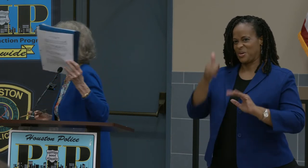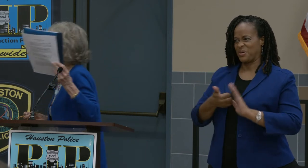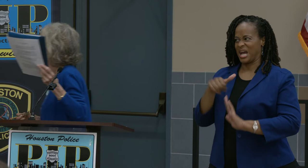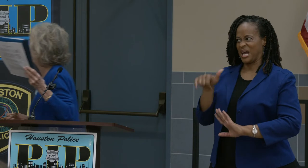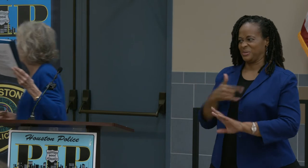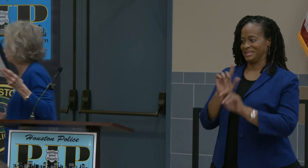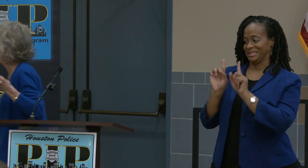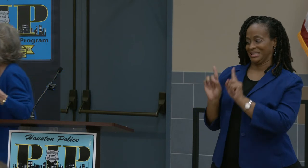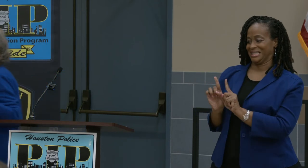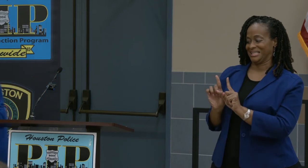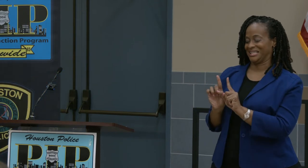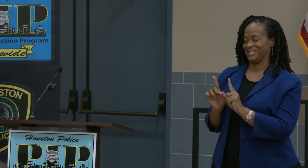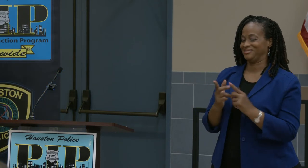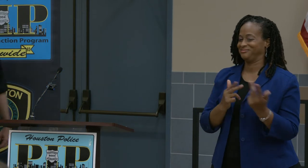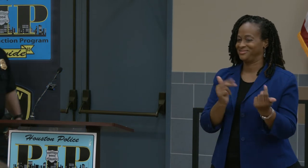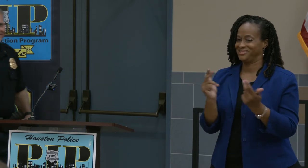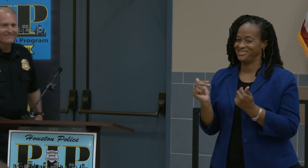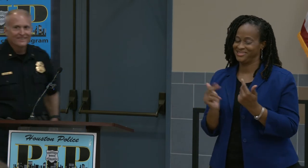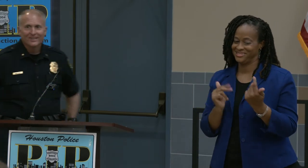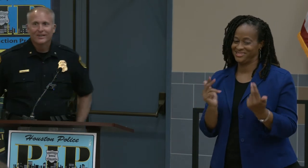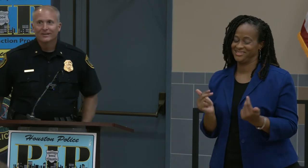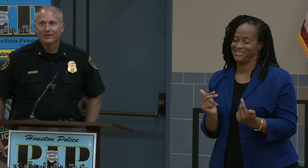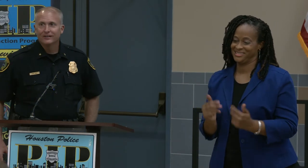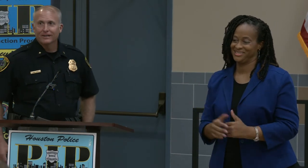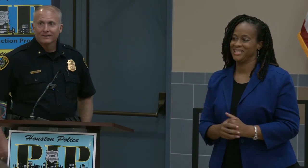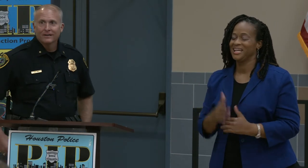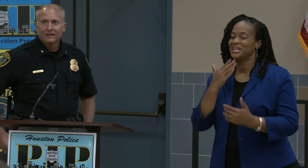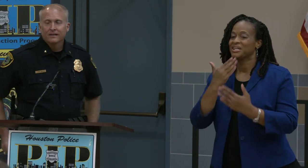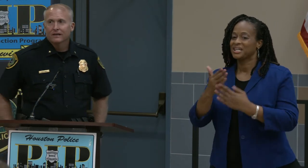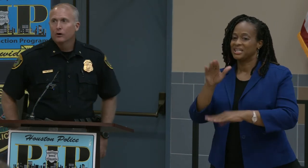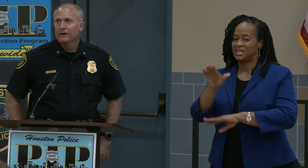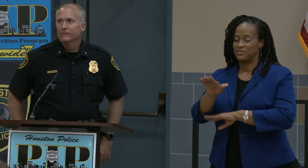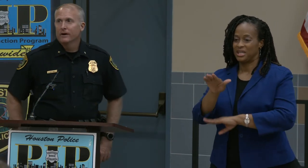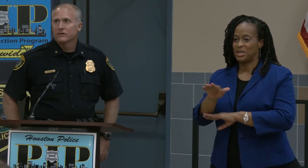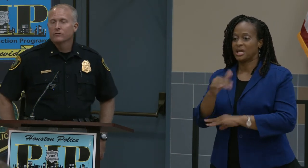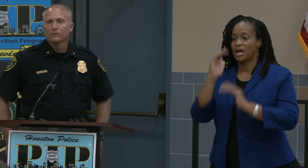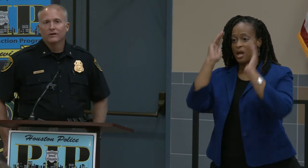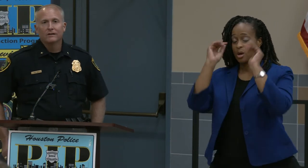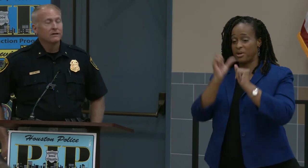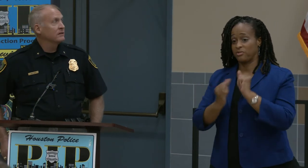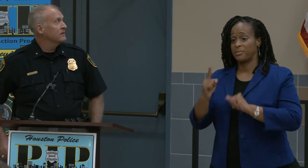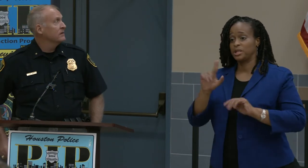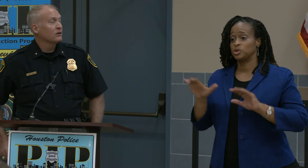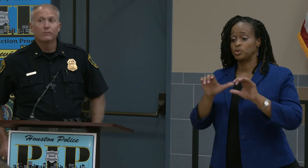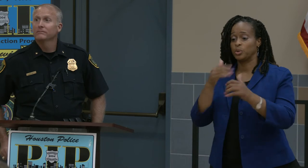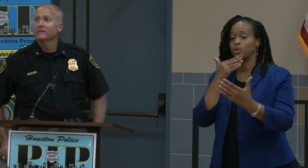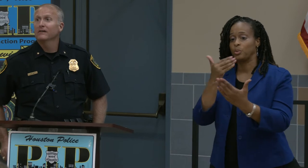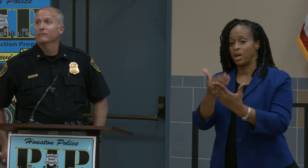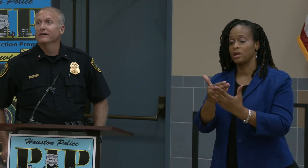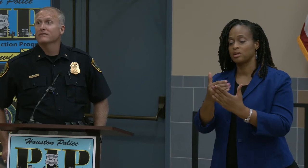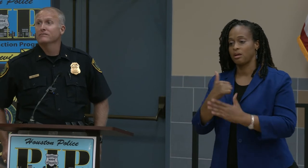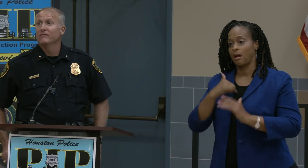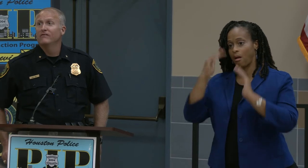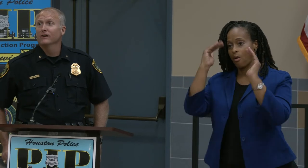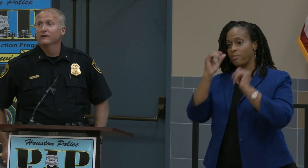Cmdr. May: Good evening. I hope everybody is doing well. I hope everybody is fairly